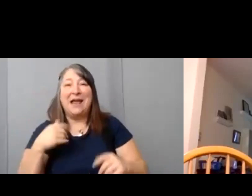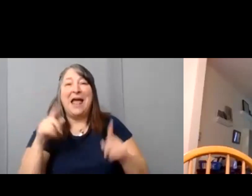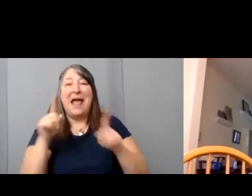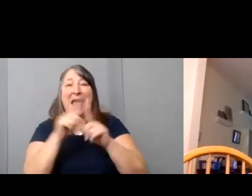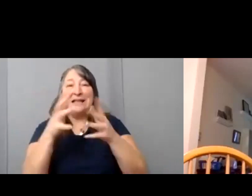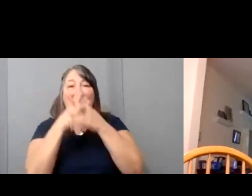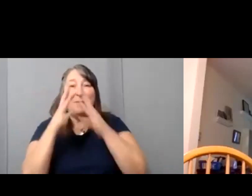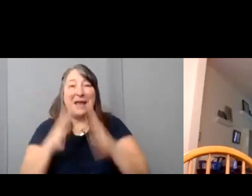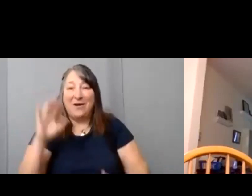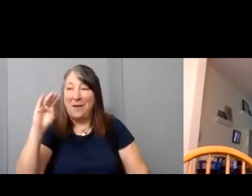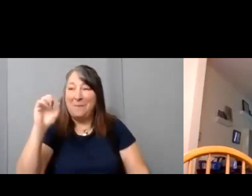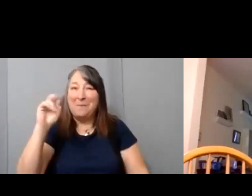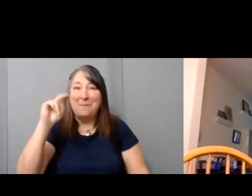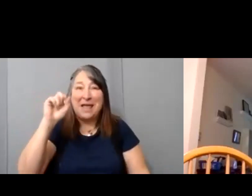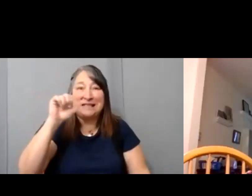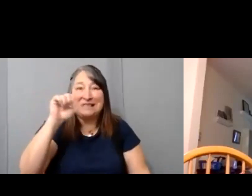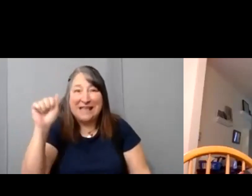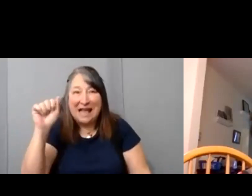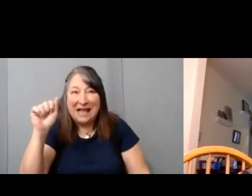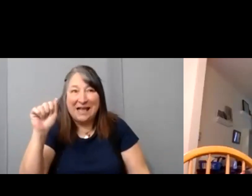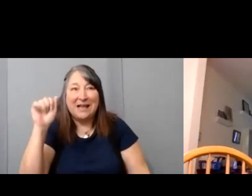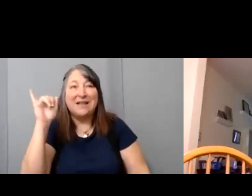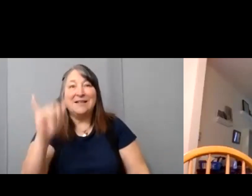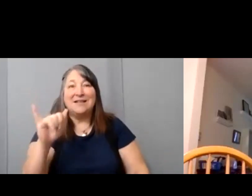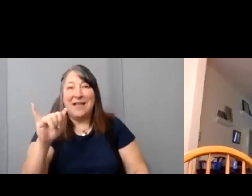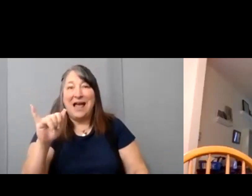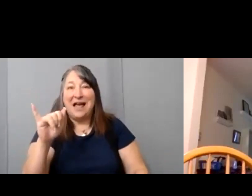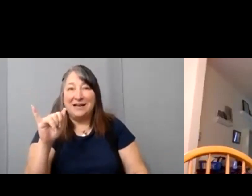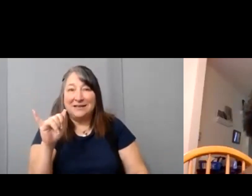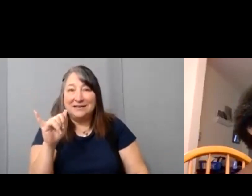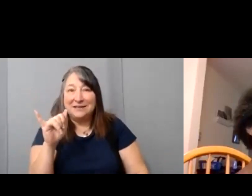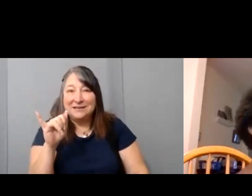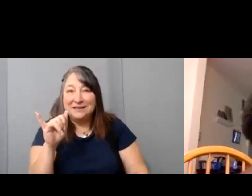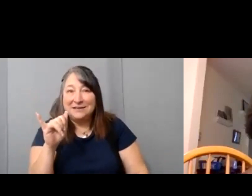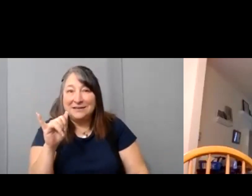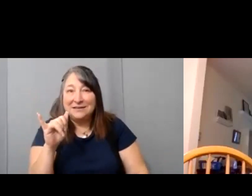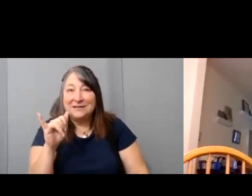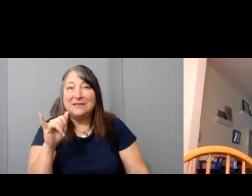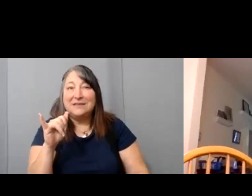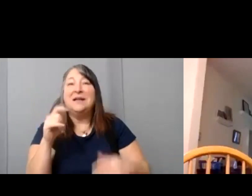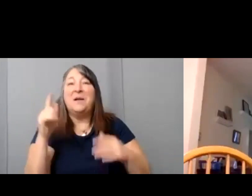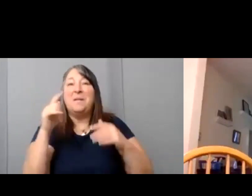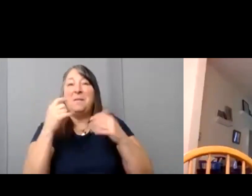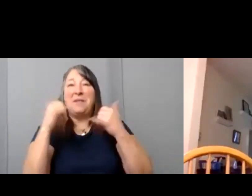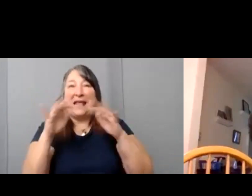and played the key key keyboard for churches worship band.